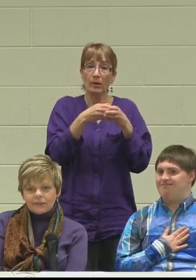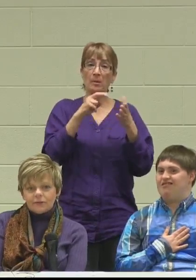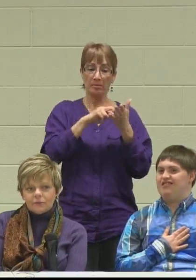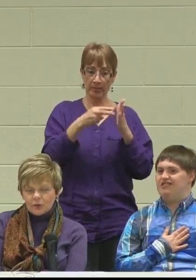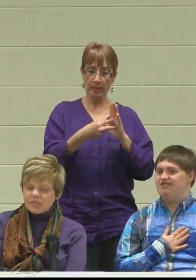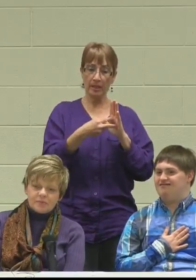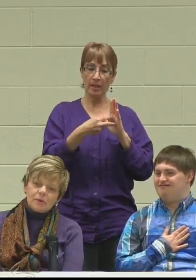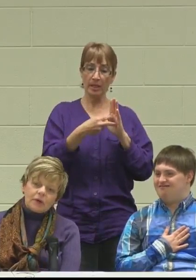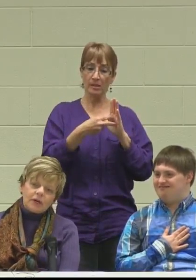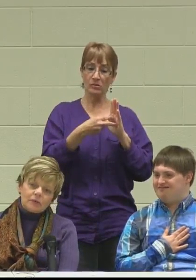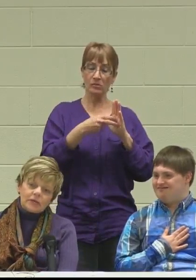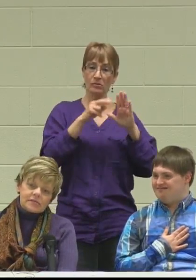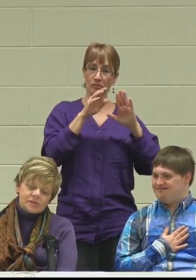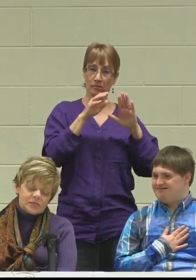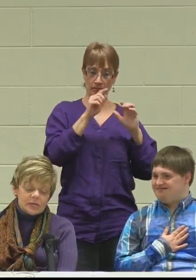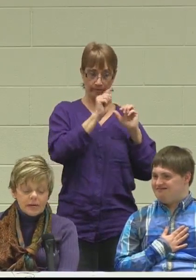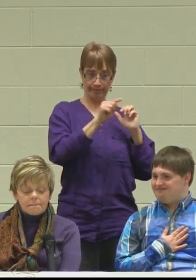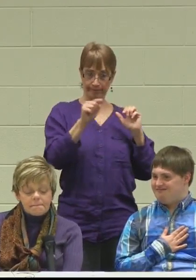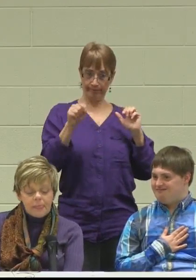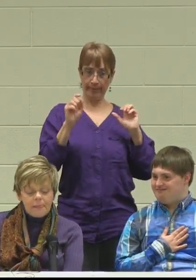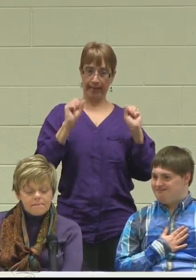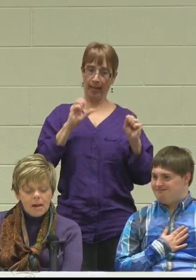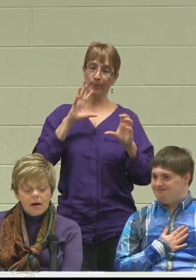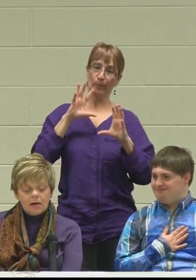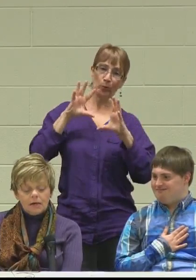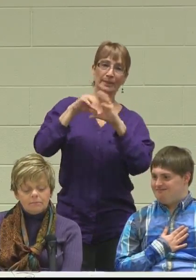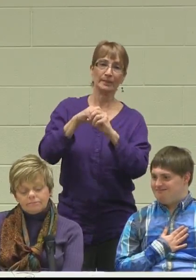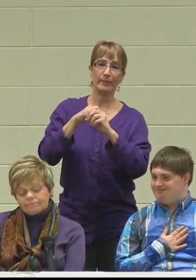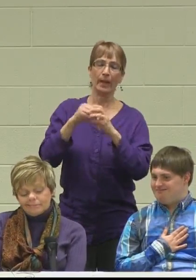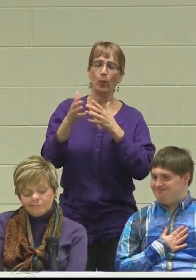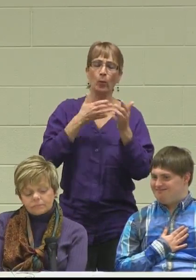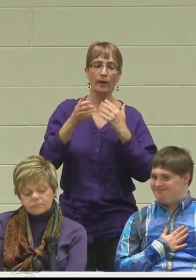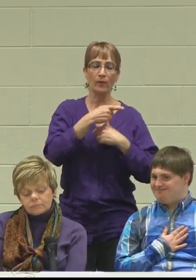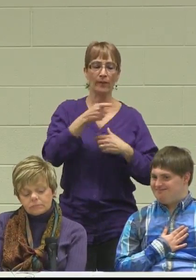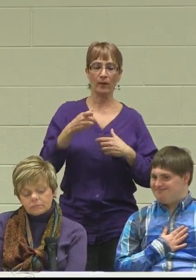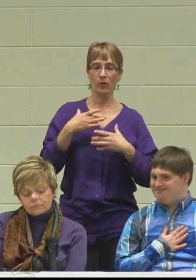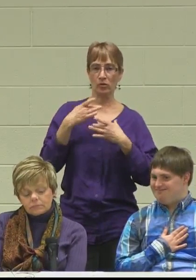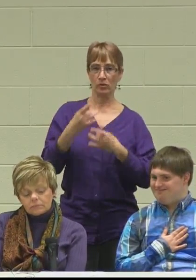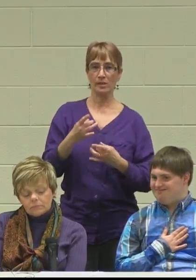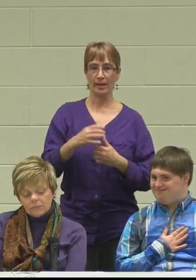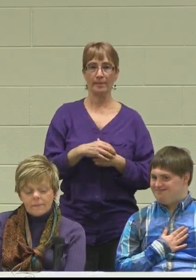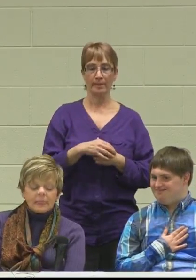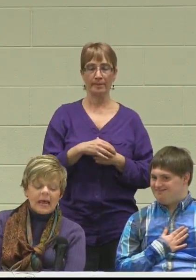to participate in what he really is interested in.